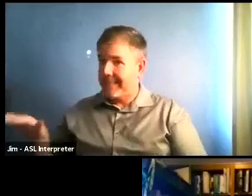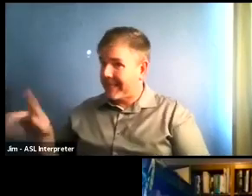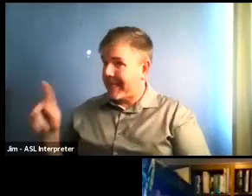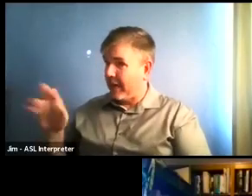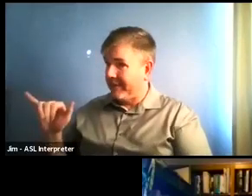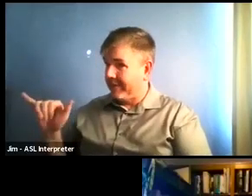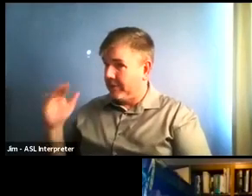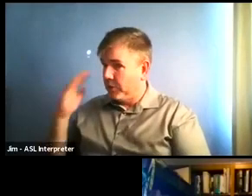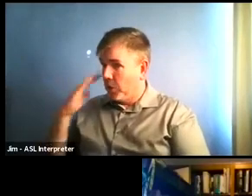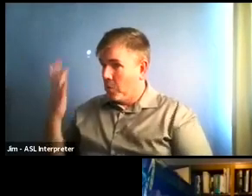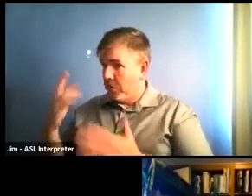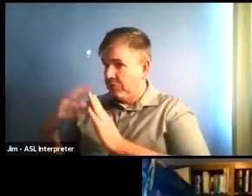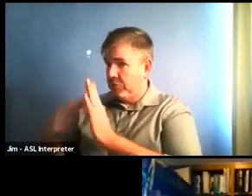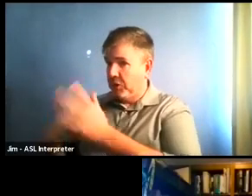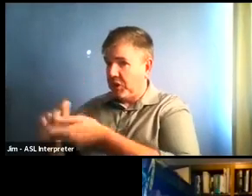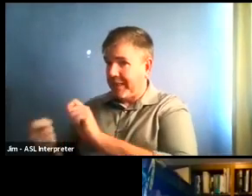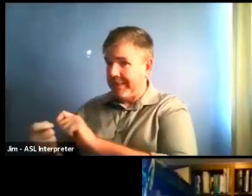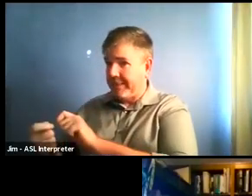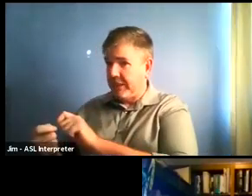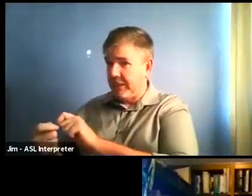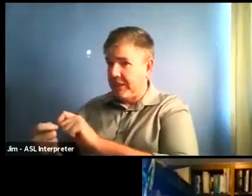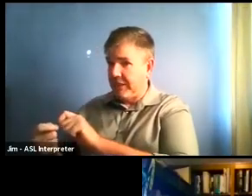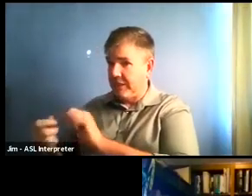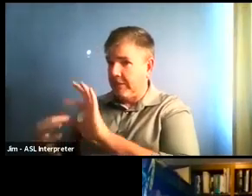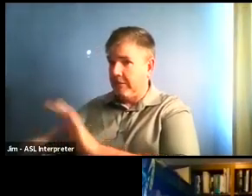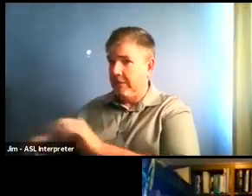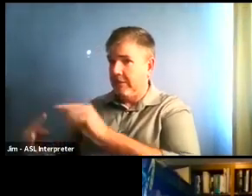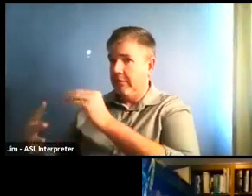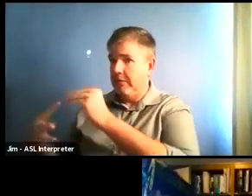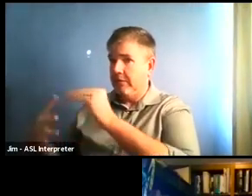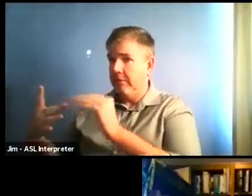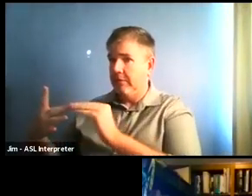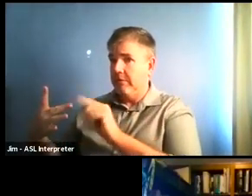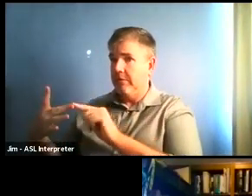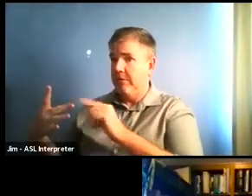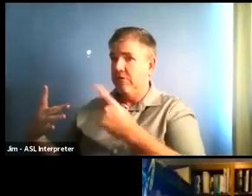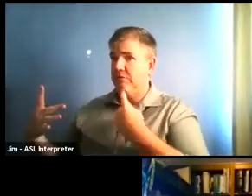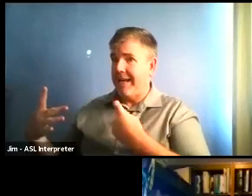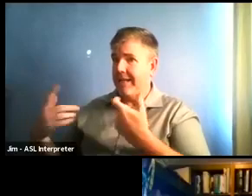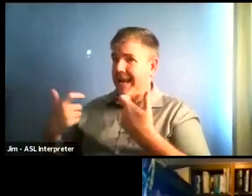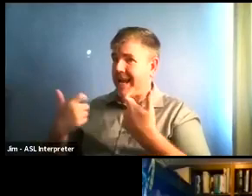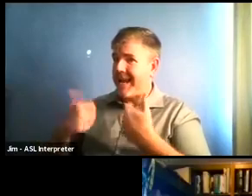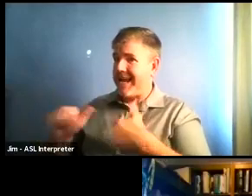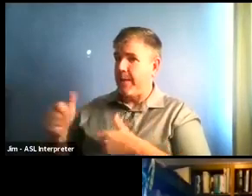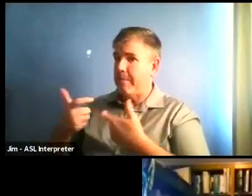red tier like any really notable changes at that point?